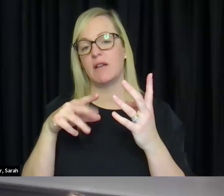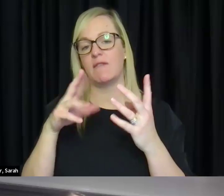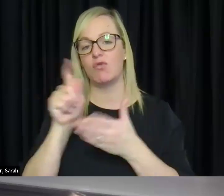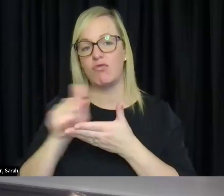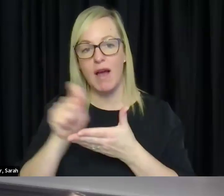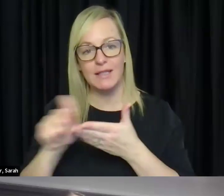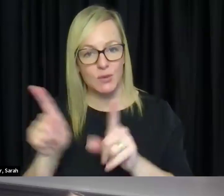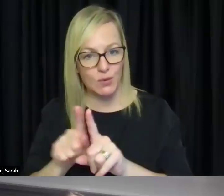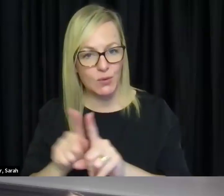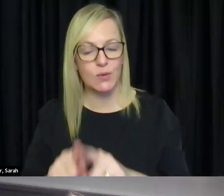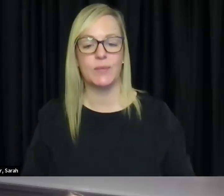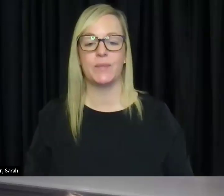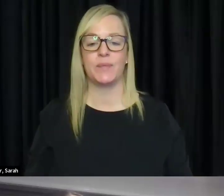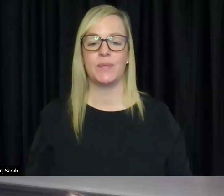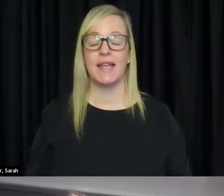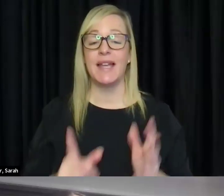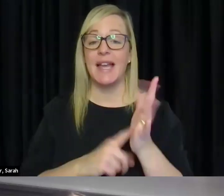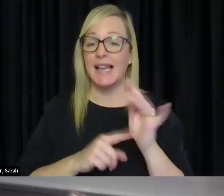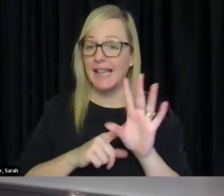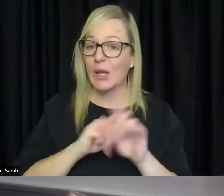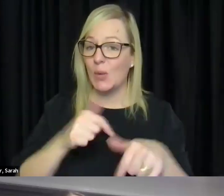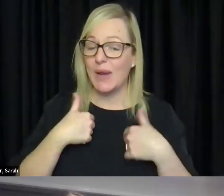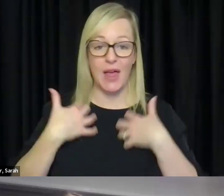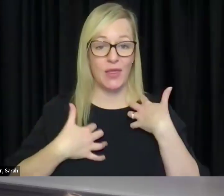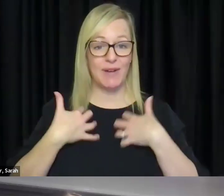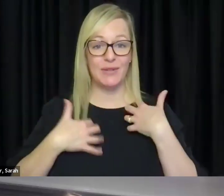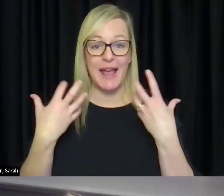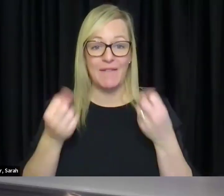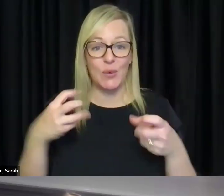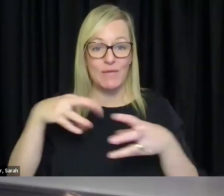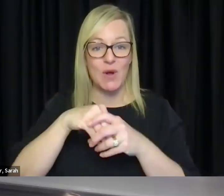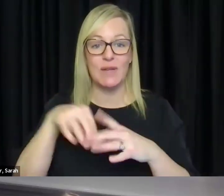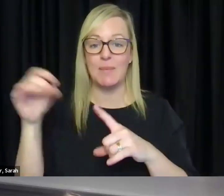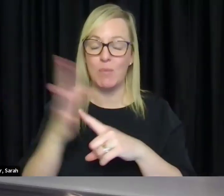Lily, we are definitely very thrilled to have you in this important discussion. I